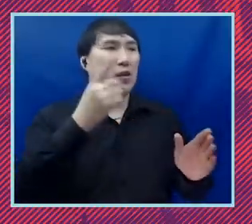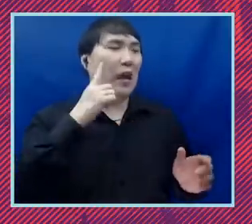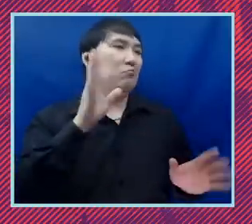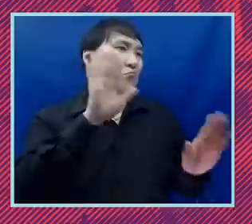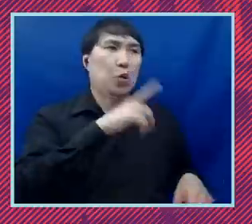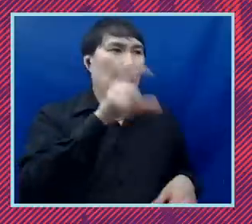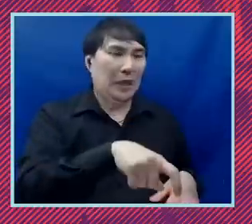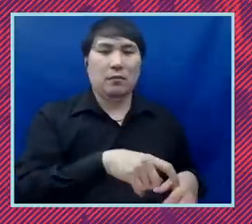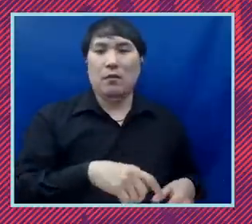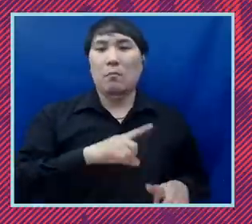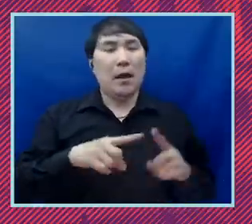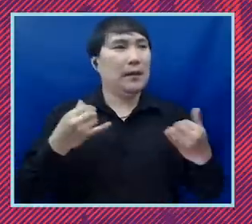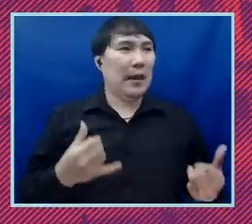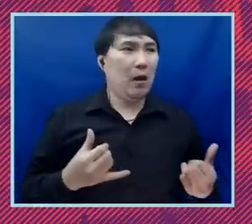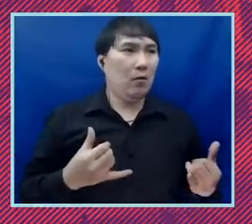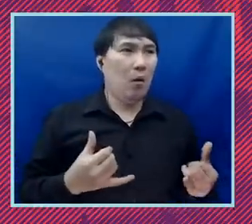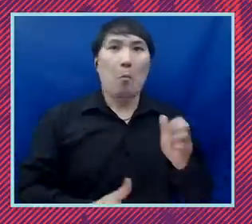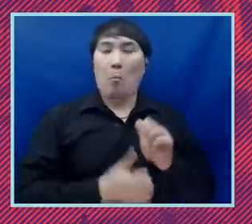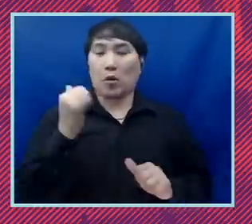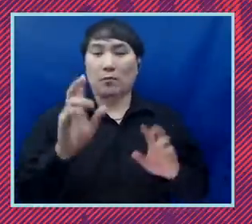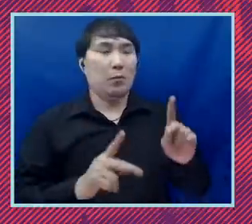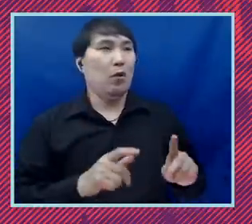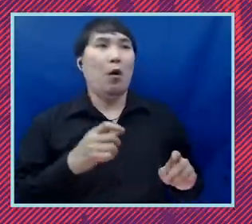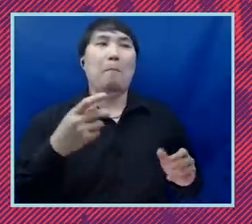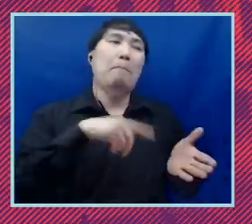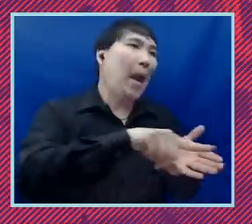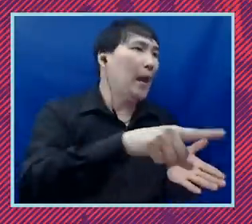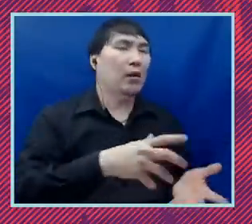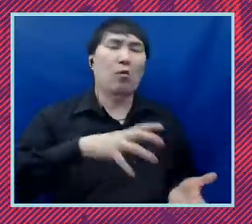black communities are unbanked or underbanked and paying you serious fees for things like check